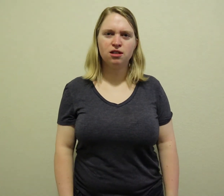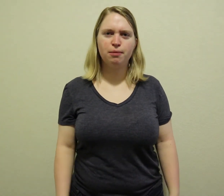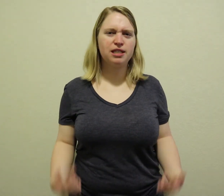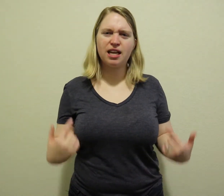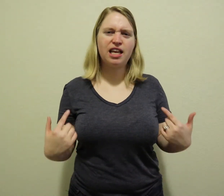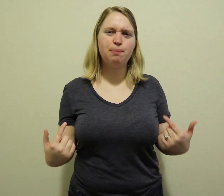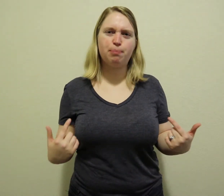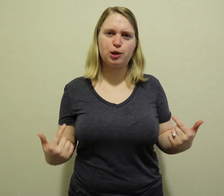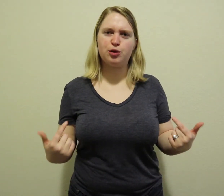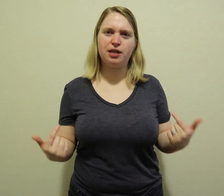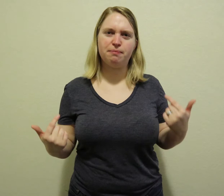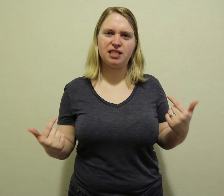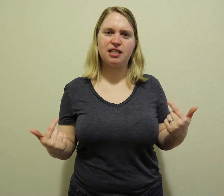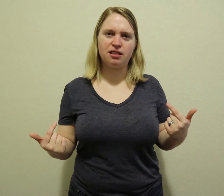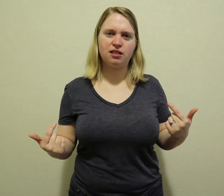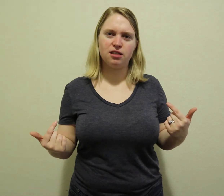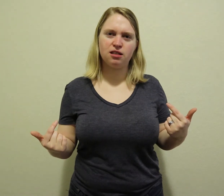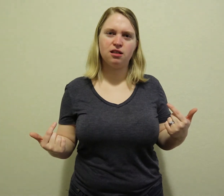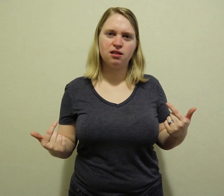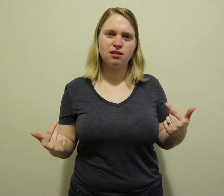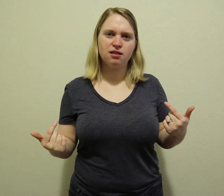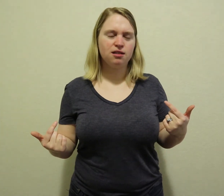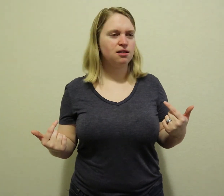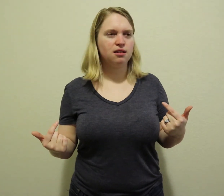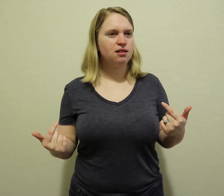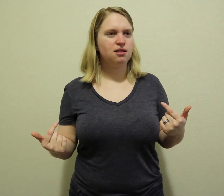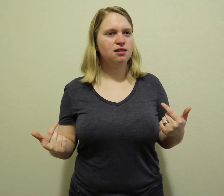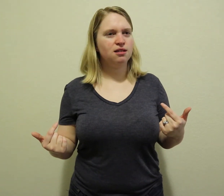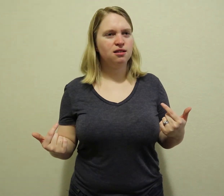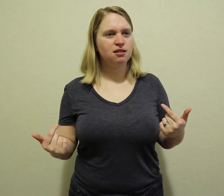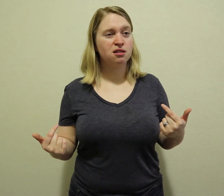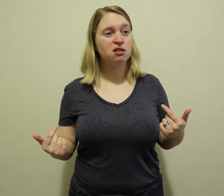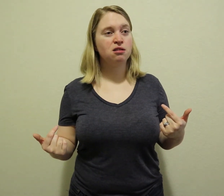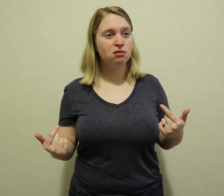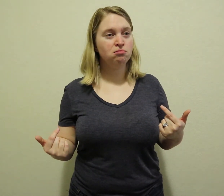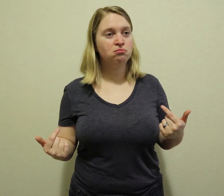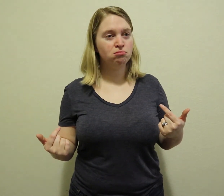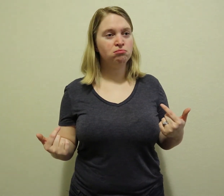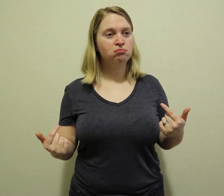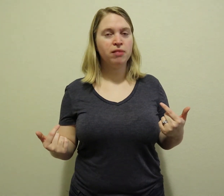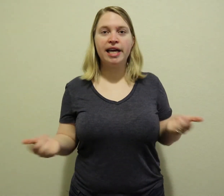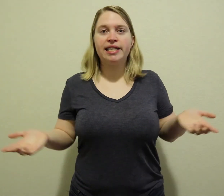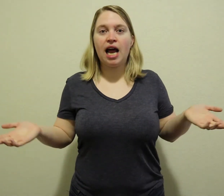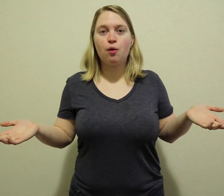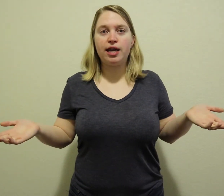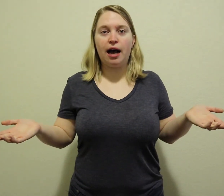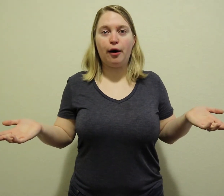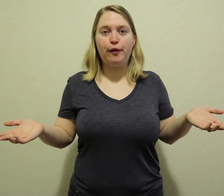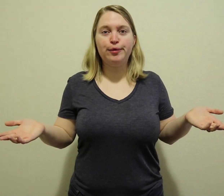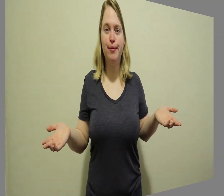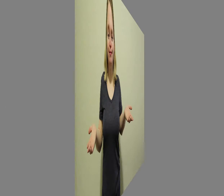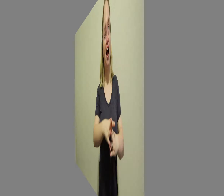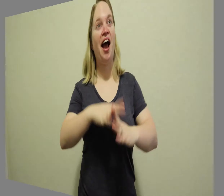because I keep butchering my sentences Huh, now we know